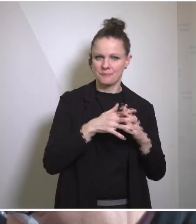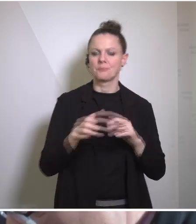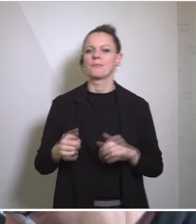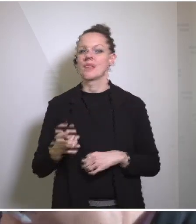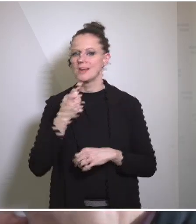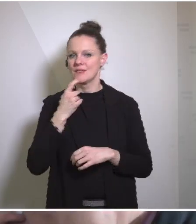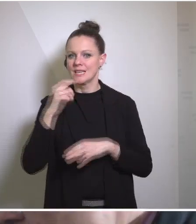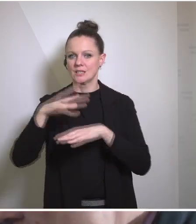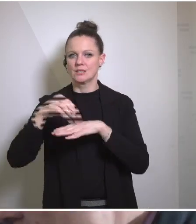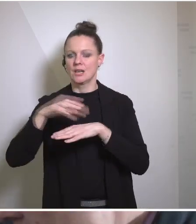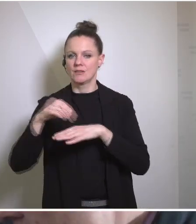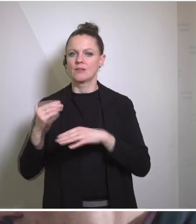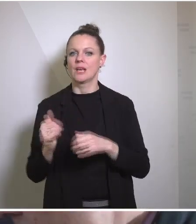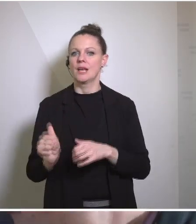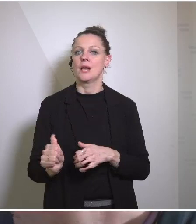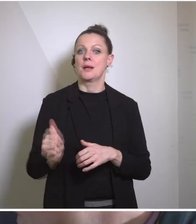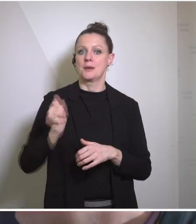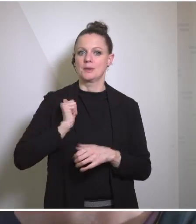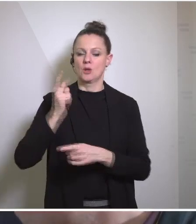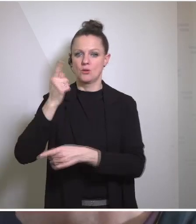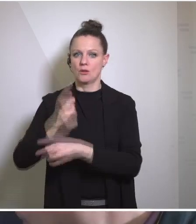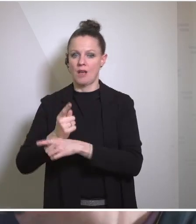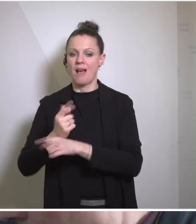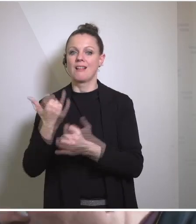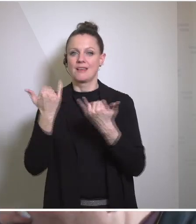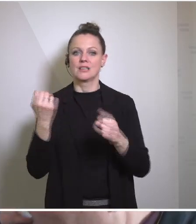military neutrality and joined NATO because of their concerns about Russian aggression,